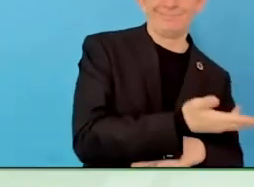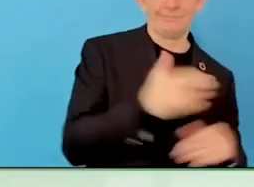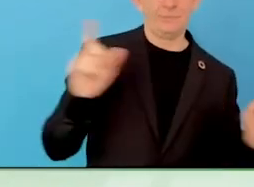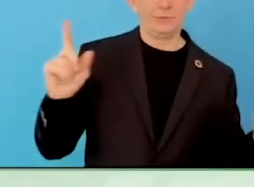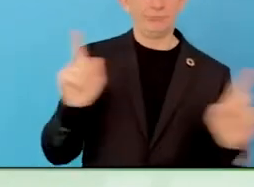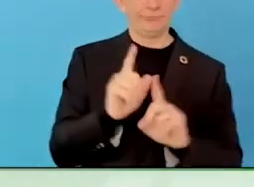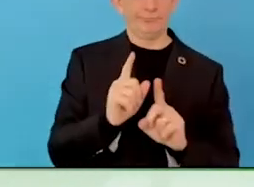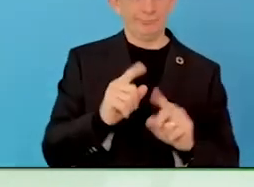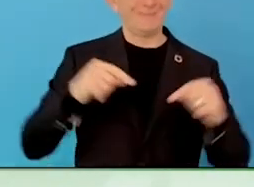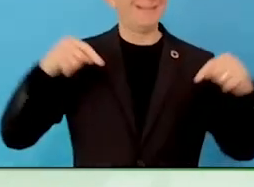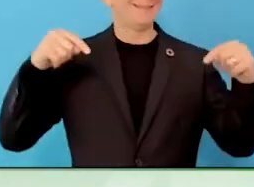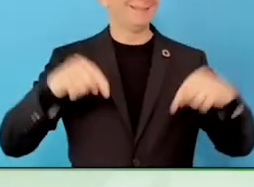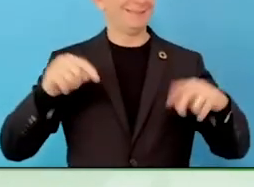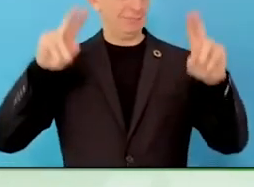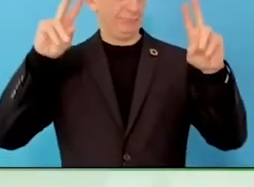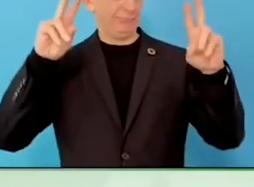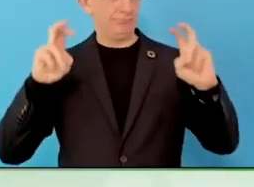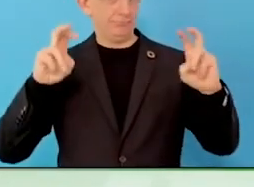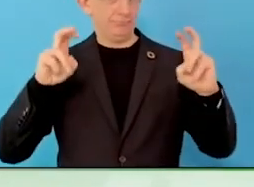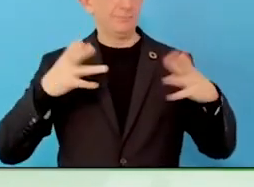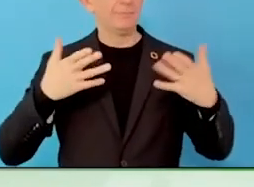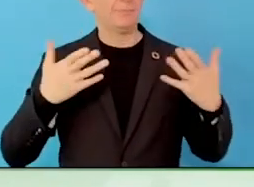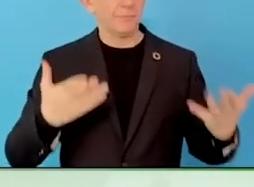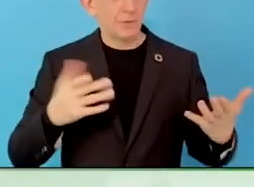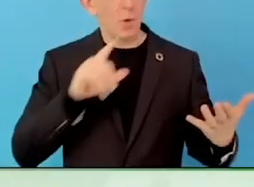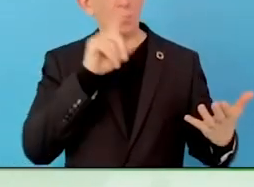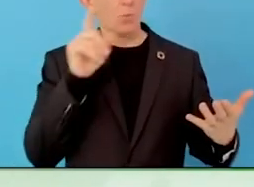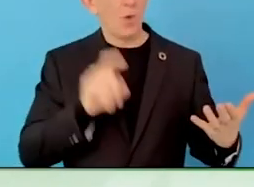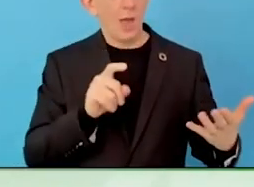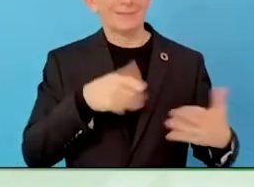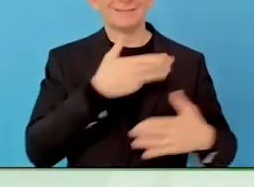several people into work, it is not having the impact we need.